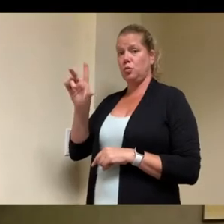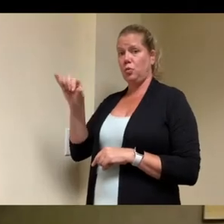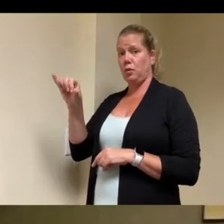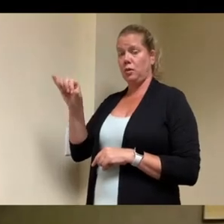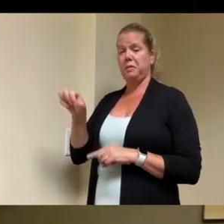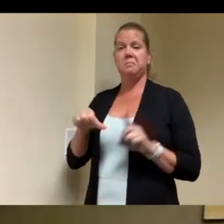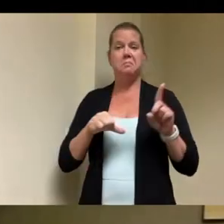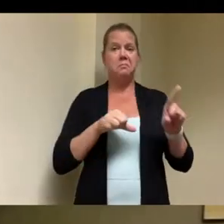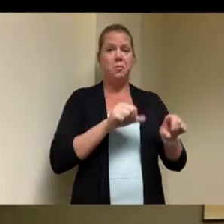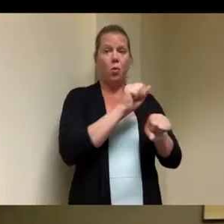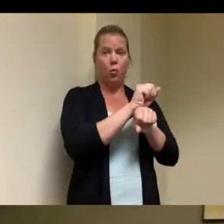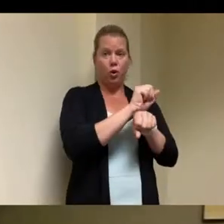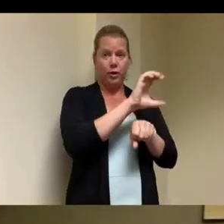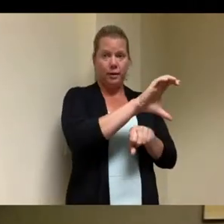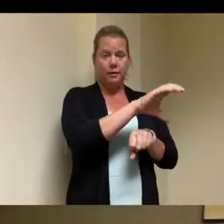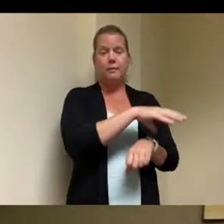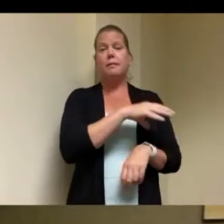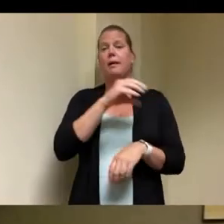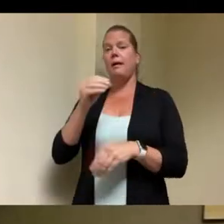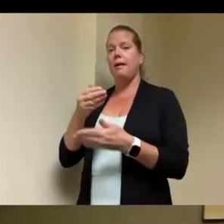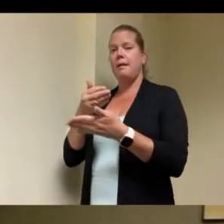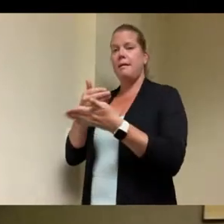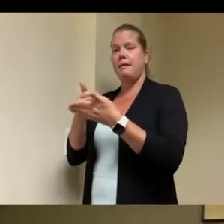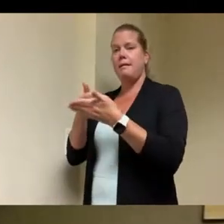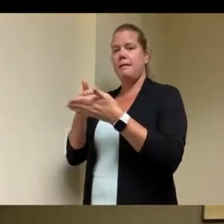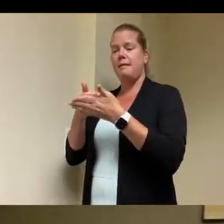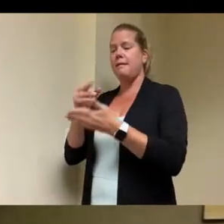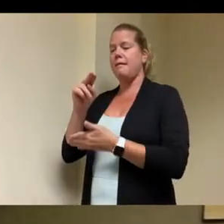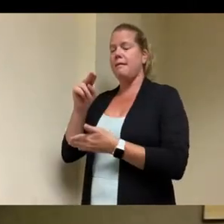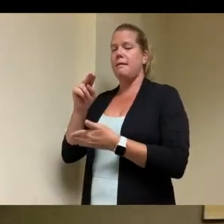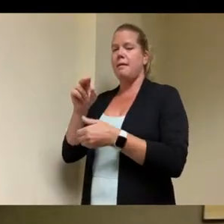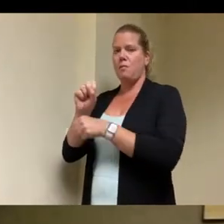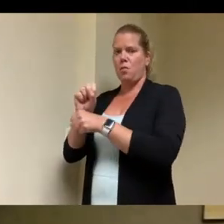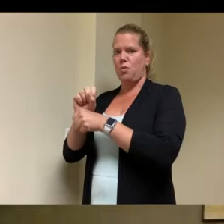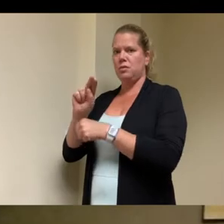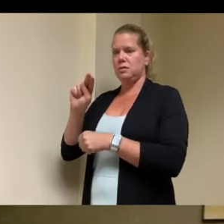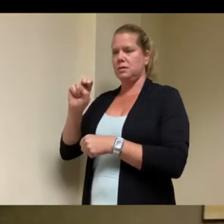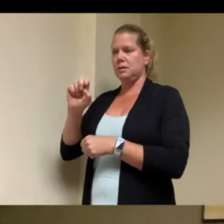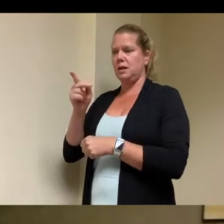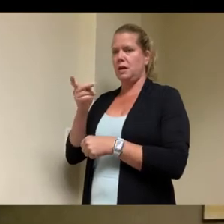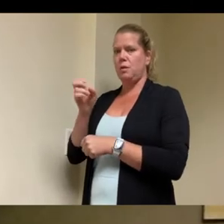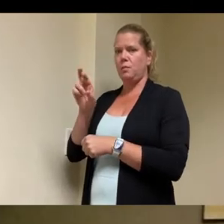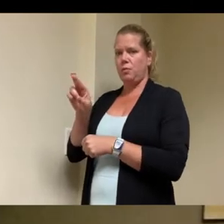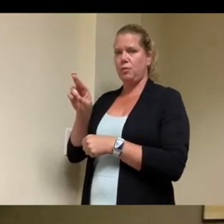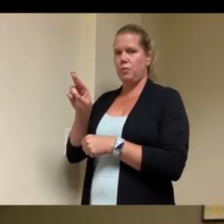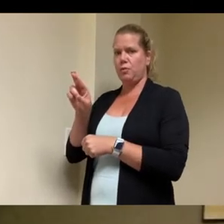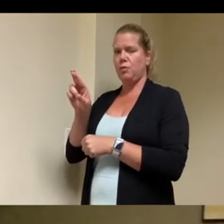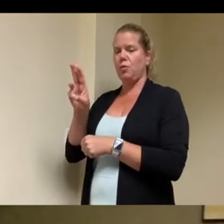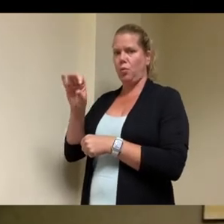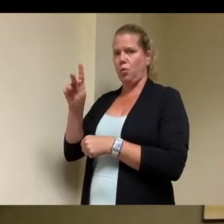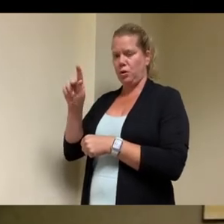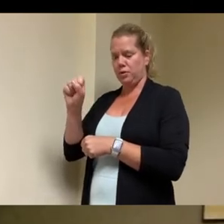going on right here in quincy in germantown so jim rob good to see you both uh virtually thanks for spending some time